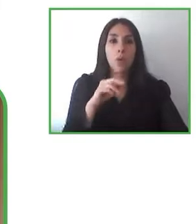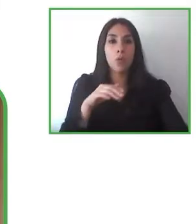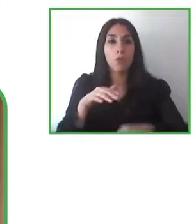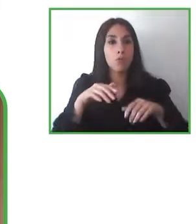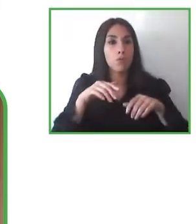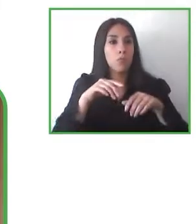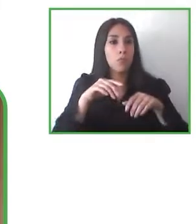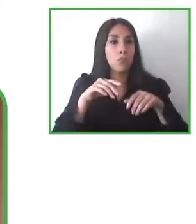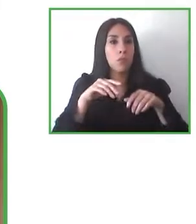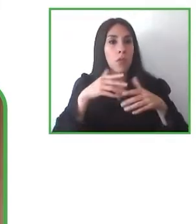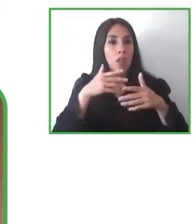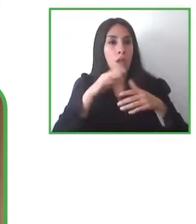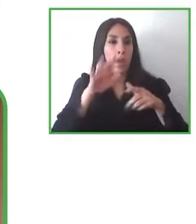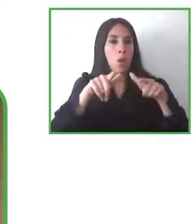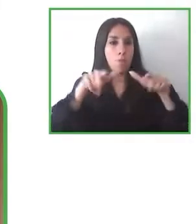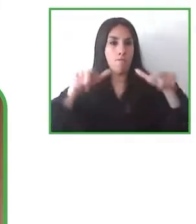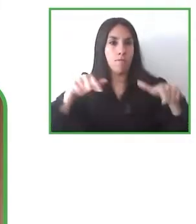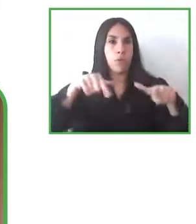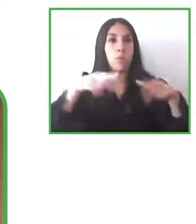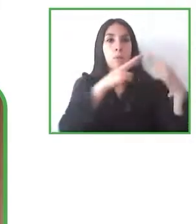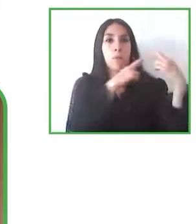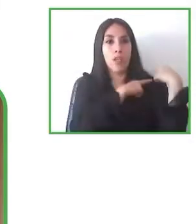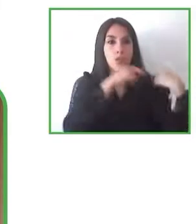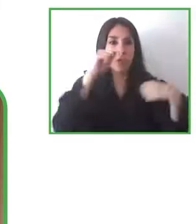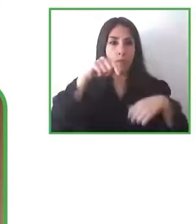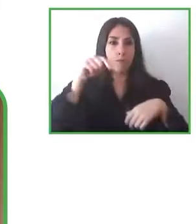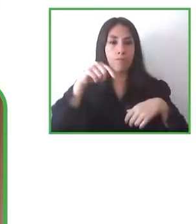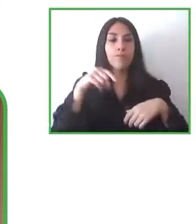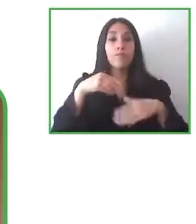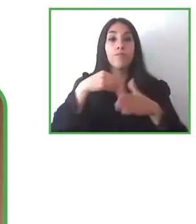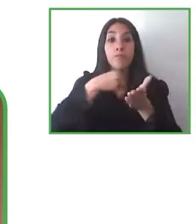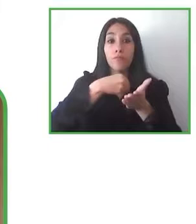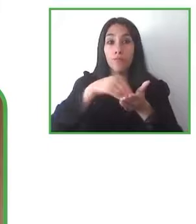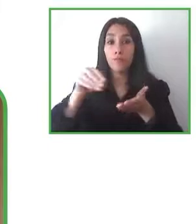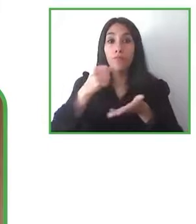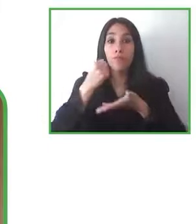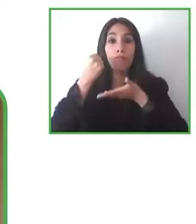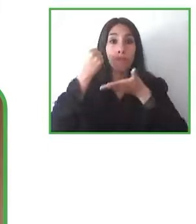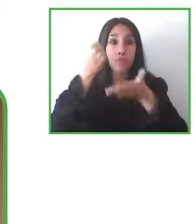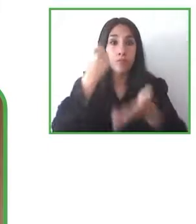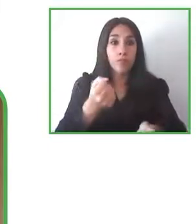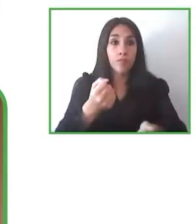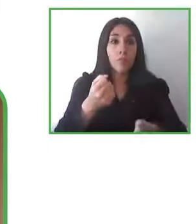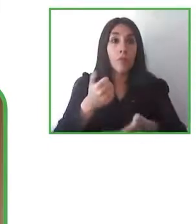this development area they contribute not with their point of view and we can do something